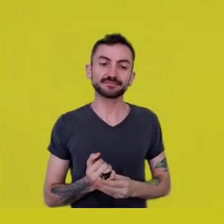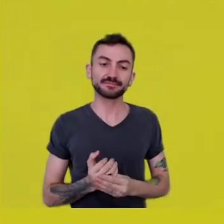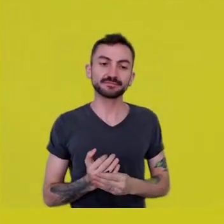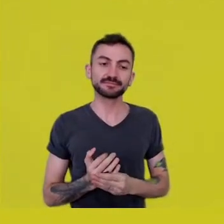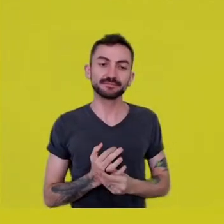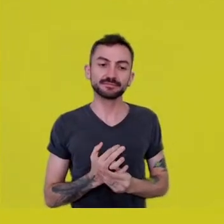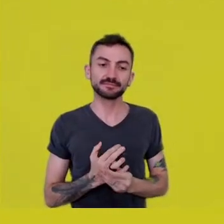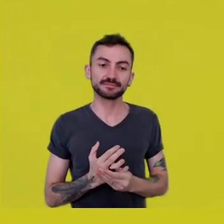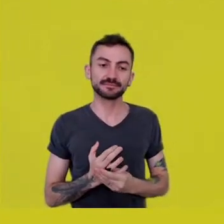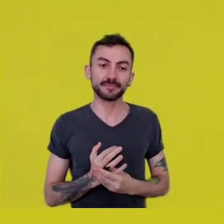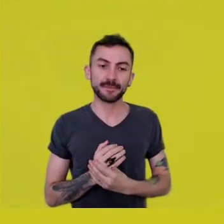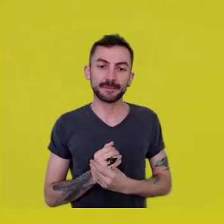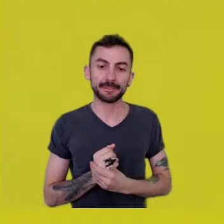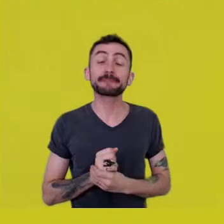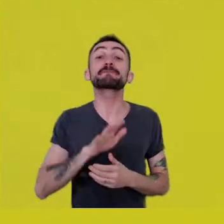Speaking of which,